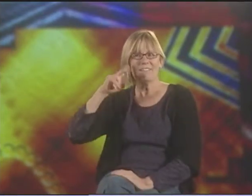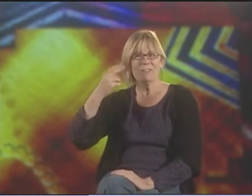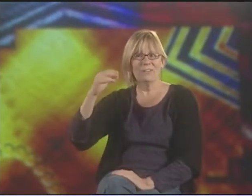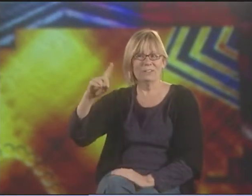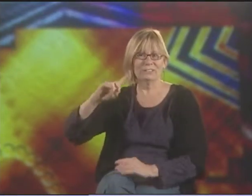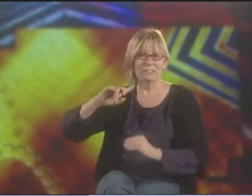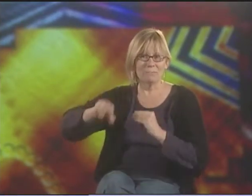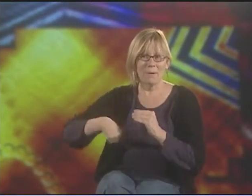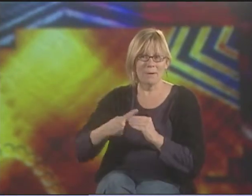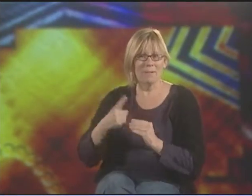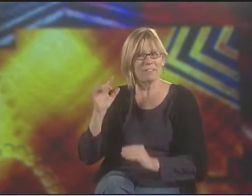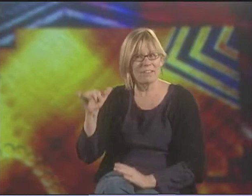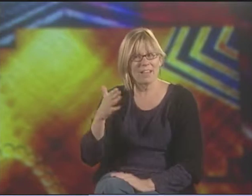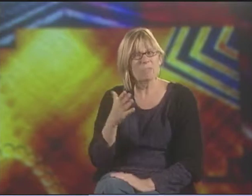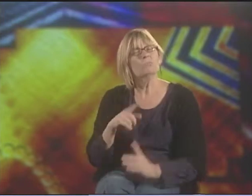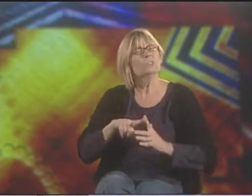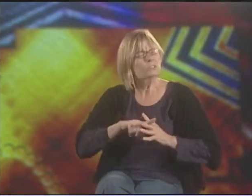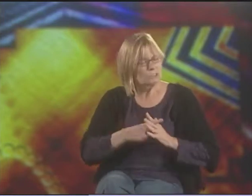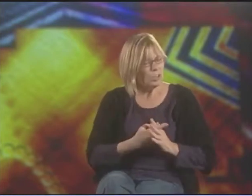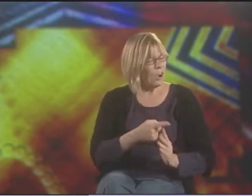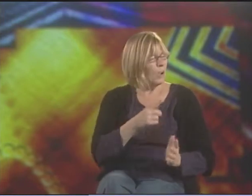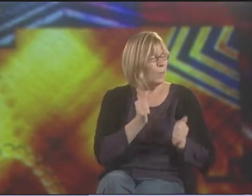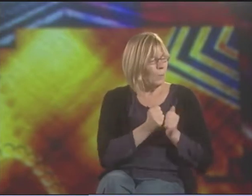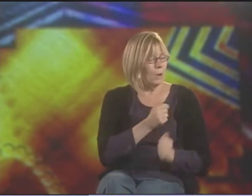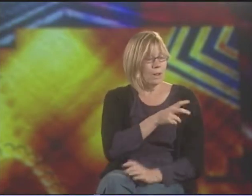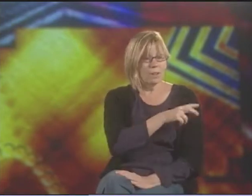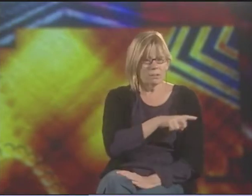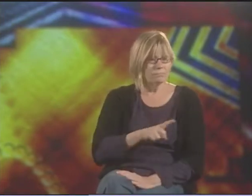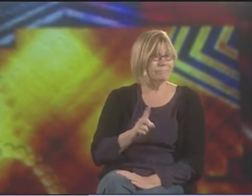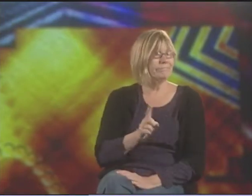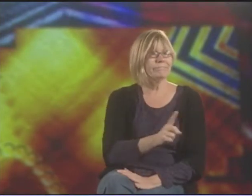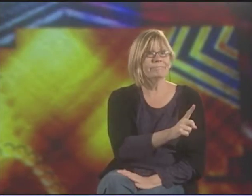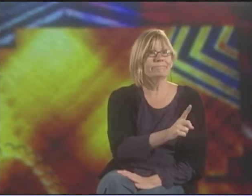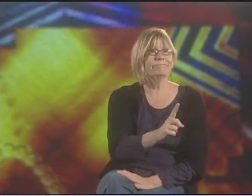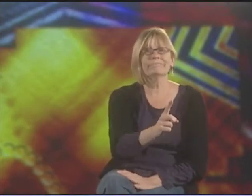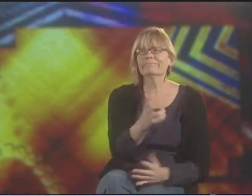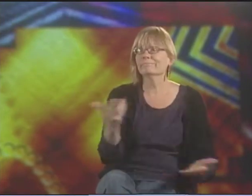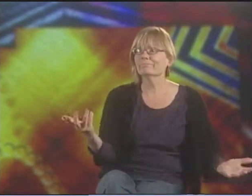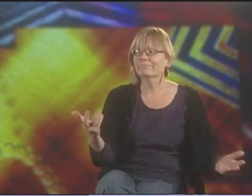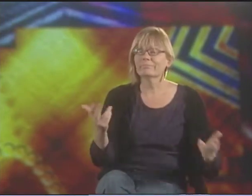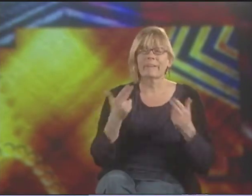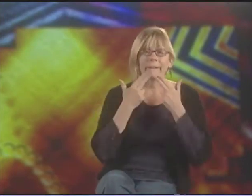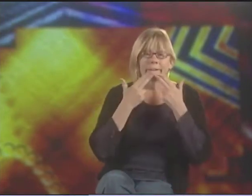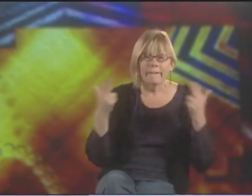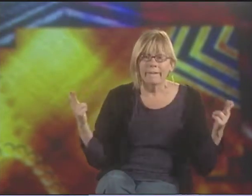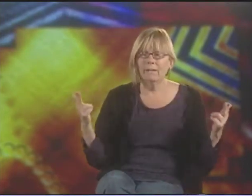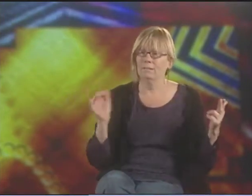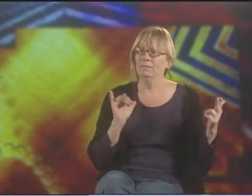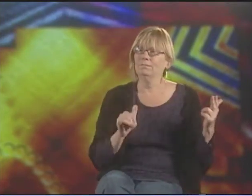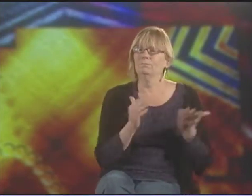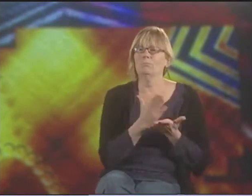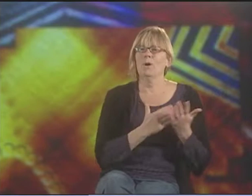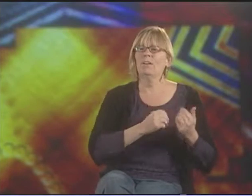THE DEAFHOOD JOURNEY'S ALL ABOUT. IT STARTS WITH THIS WANDERING AND INNOCENCE...